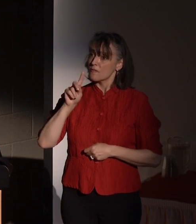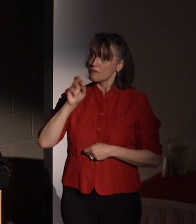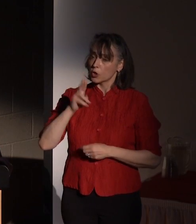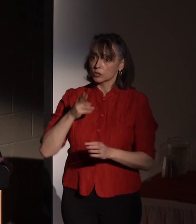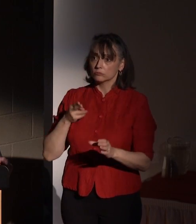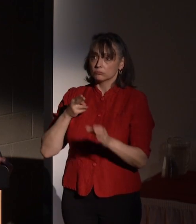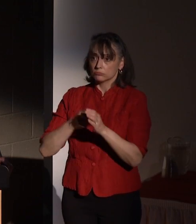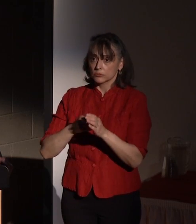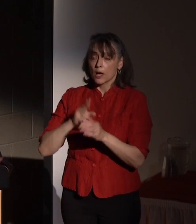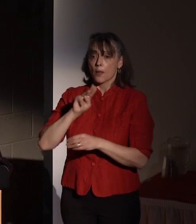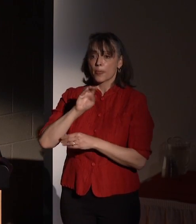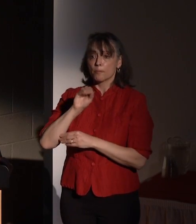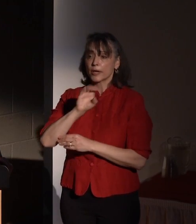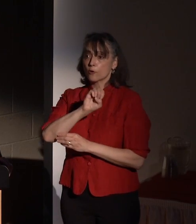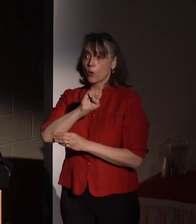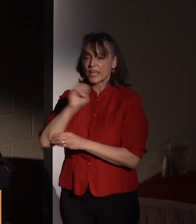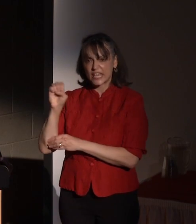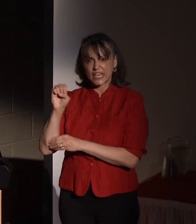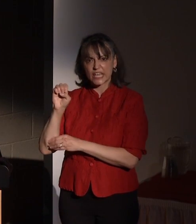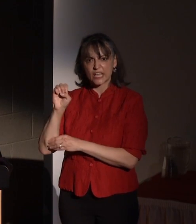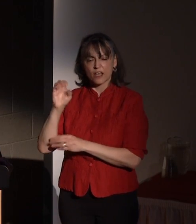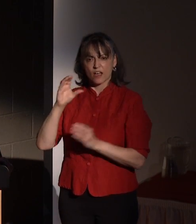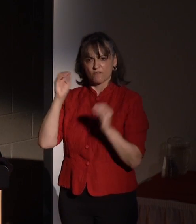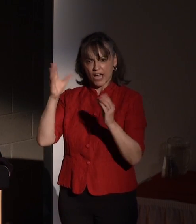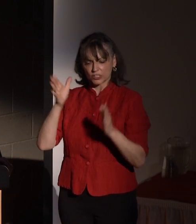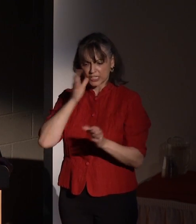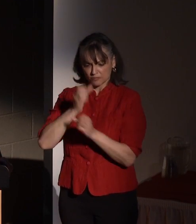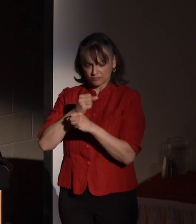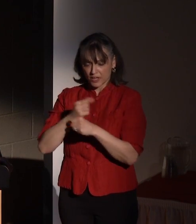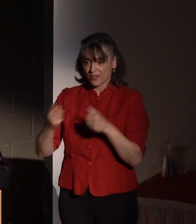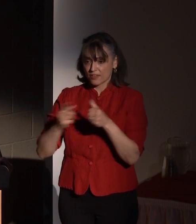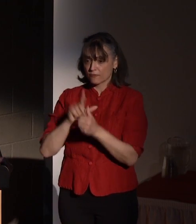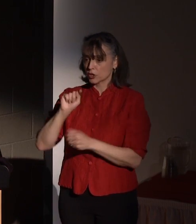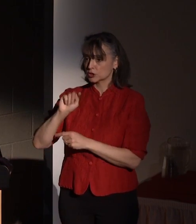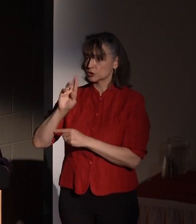RIT's first transistors in 1978, teaching a senior level